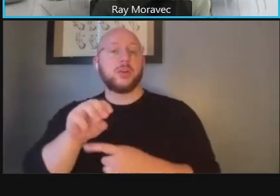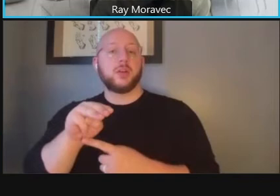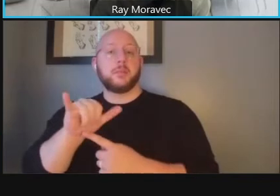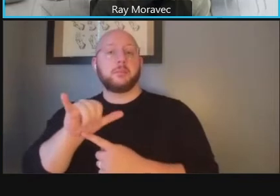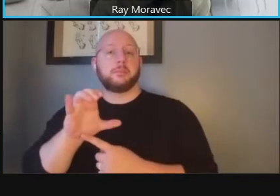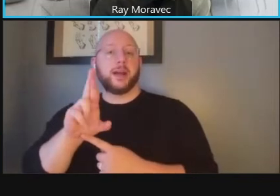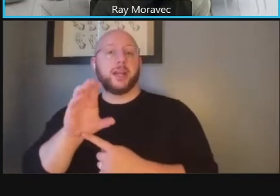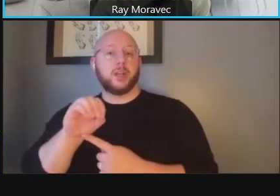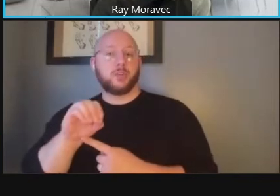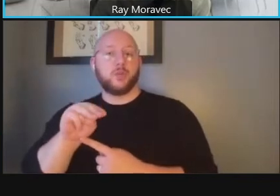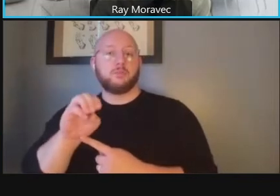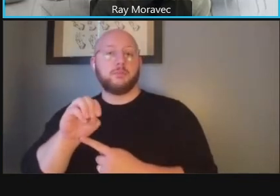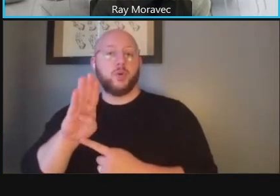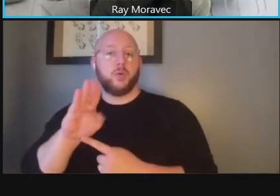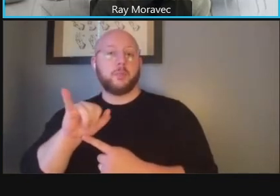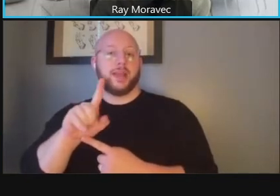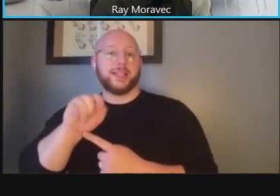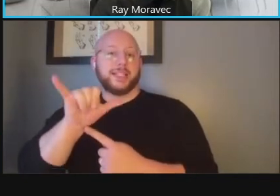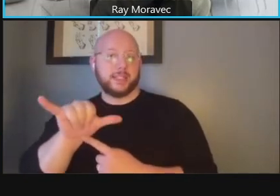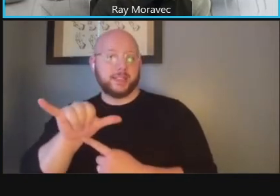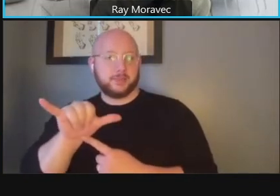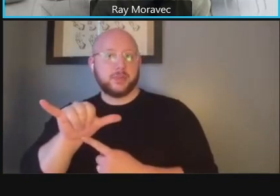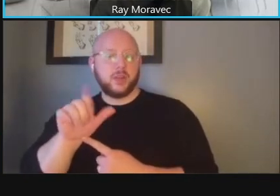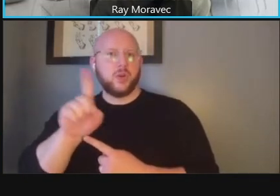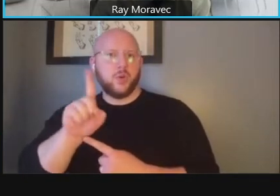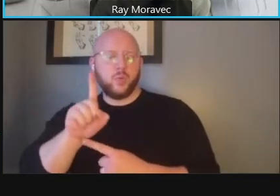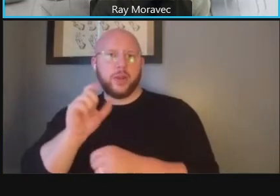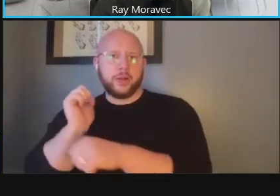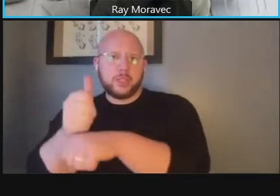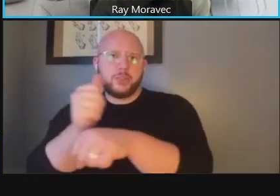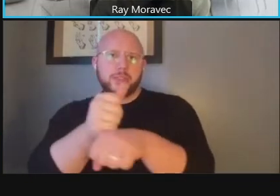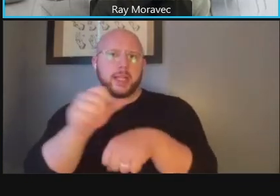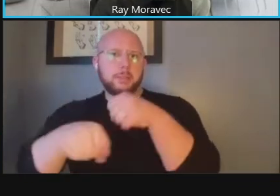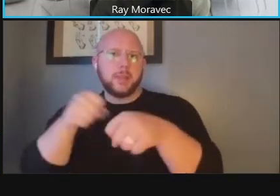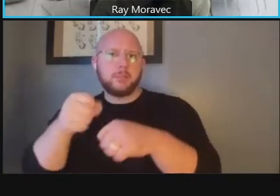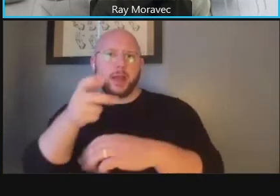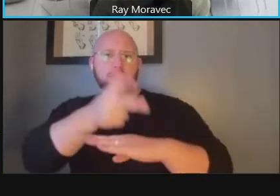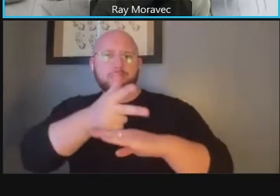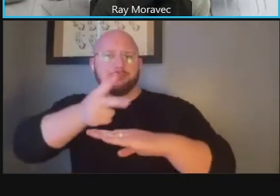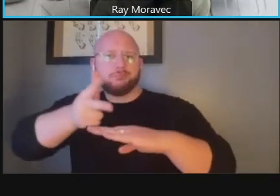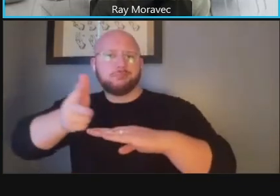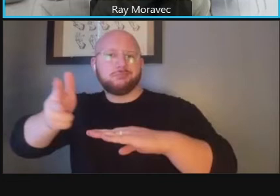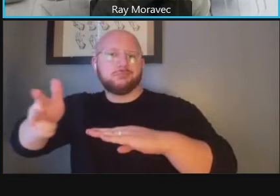compatibility where the bike share stations are located where the bike corrals are located